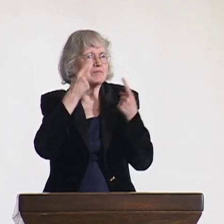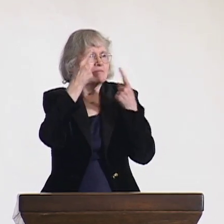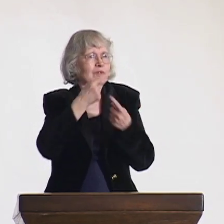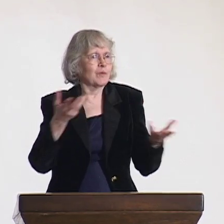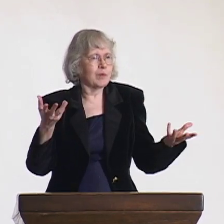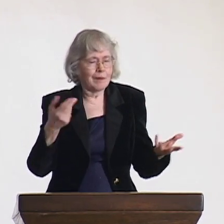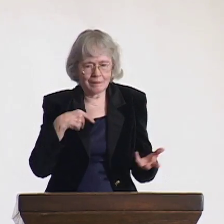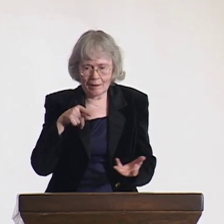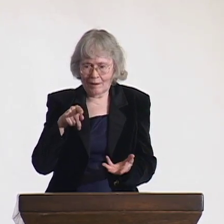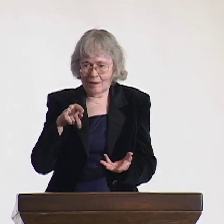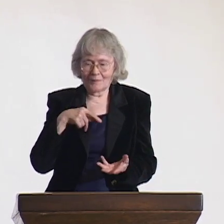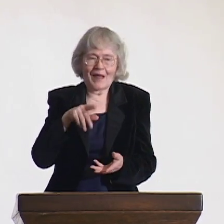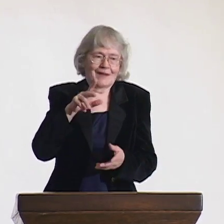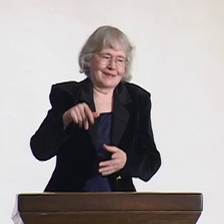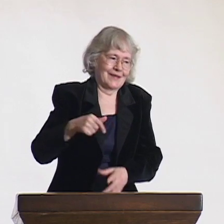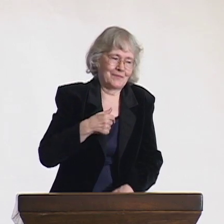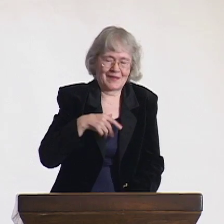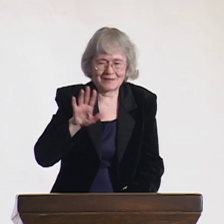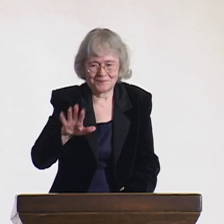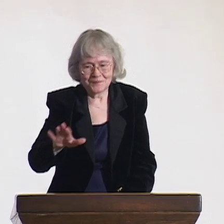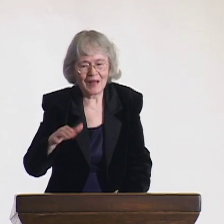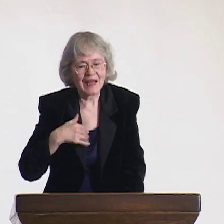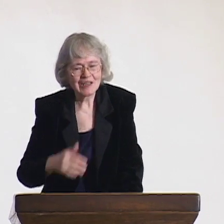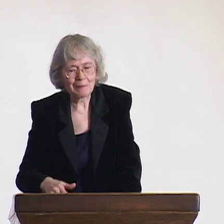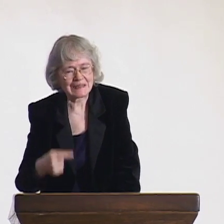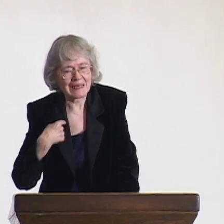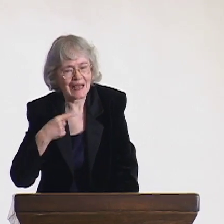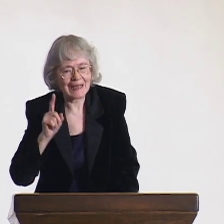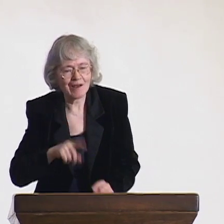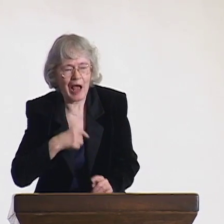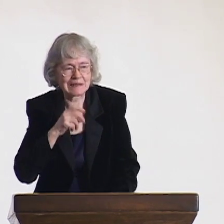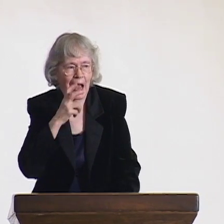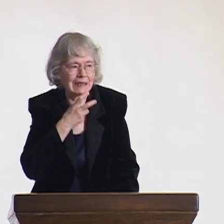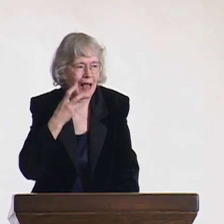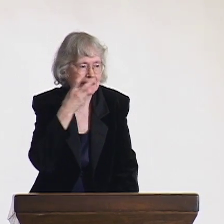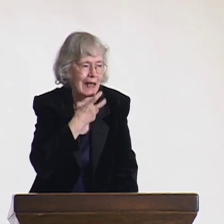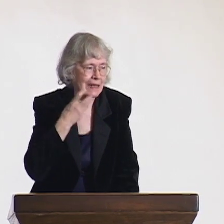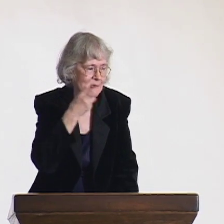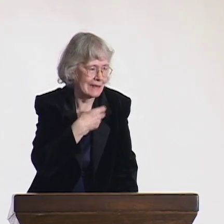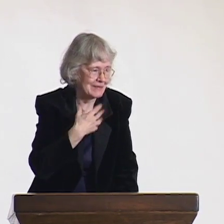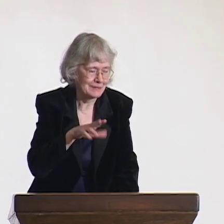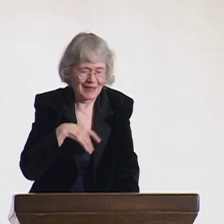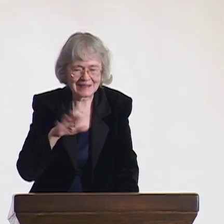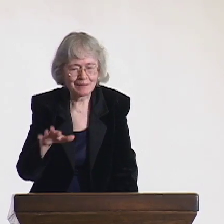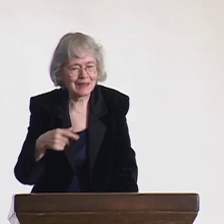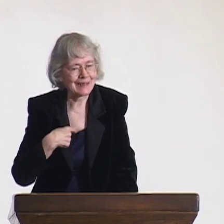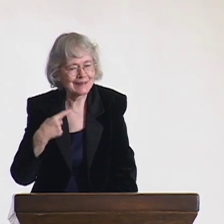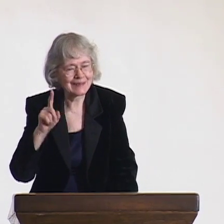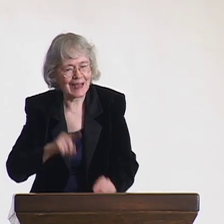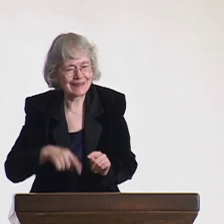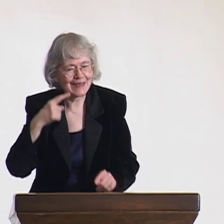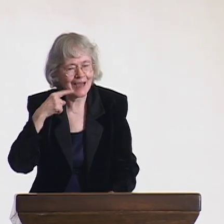I would try to understand, and I tried to talk, and still she did not understand me.